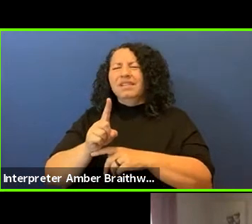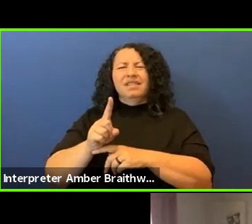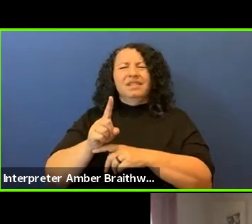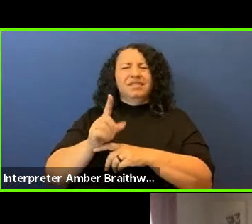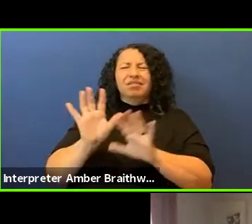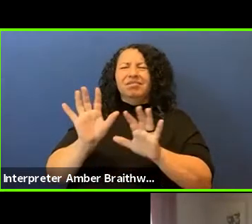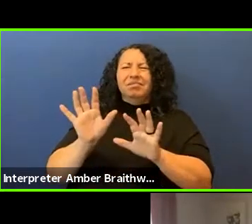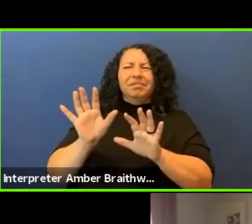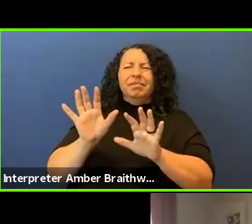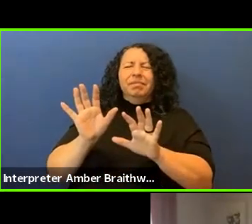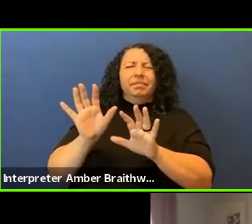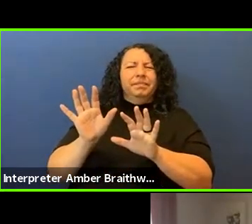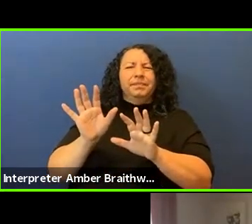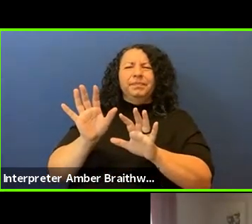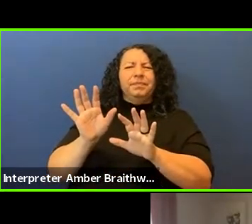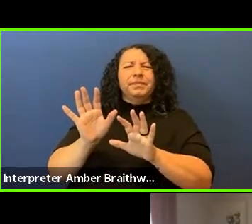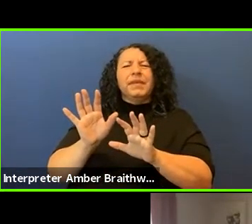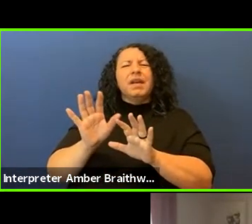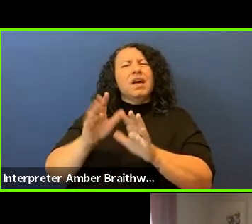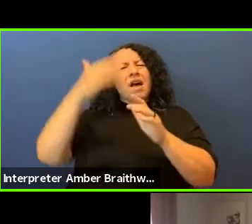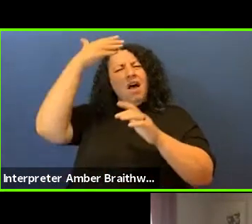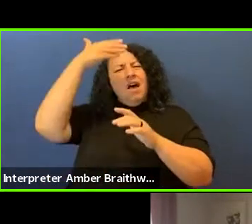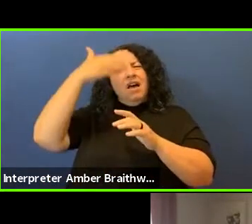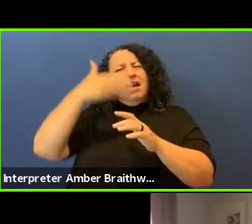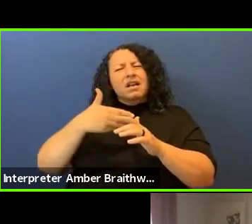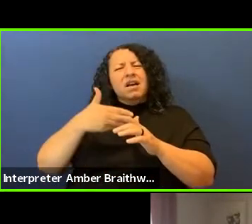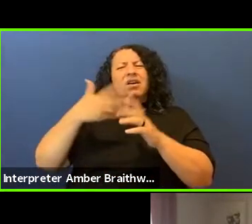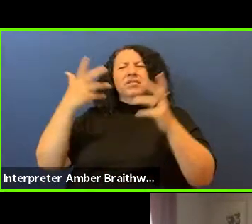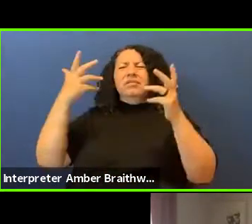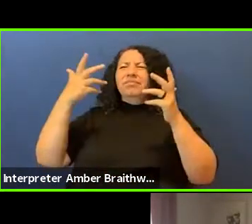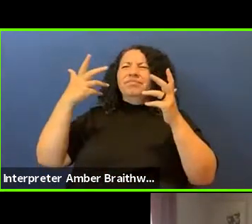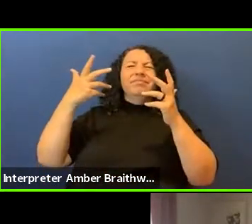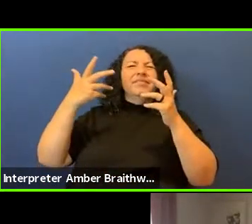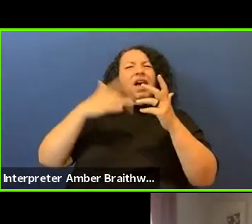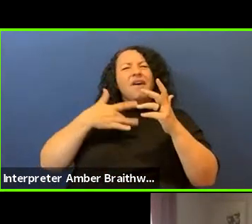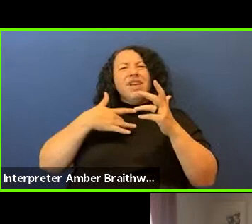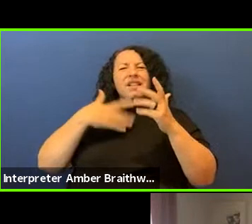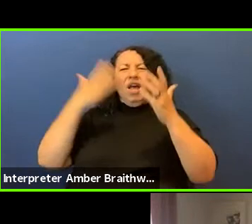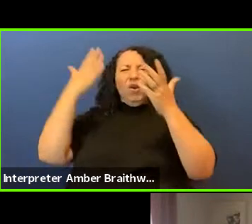I think that a veil is being lifted and a reality is being revealed